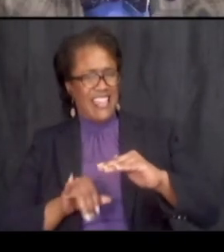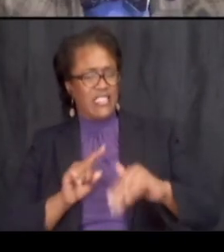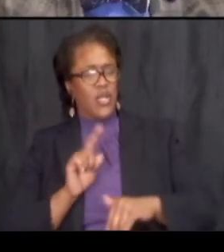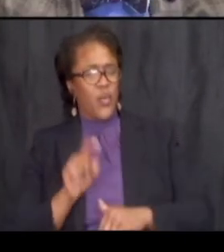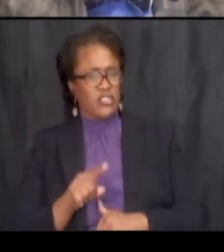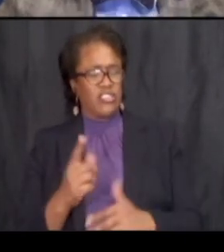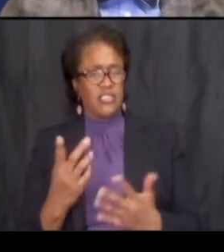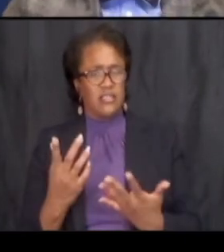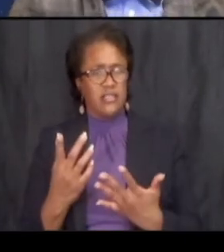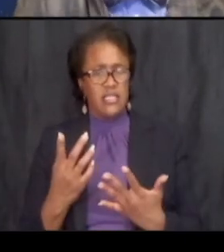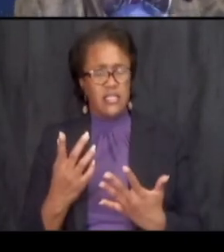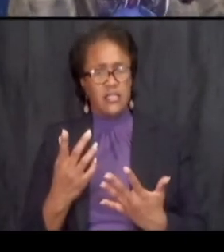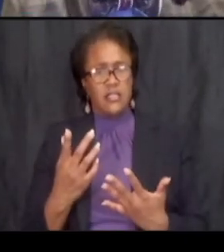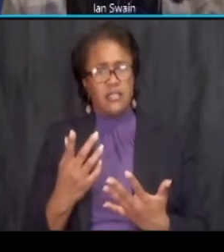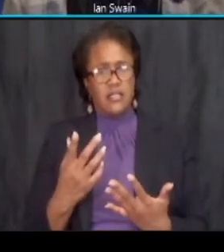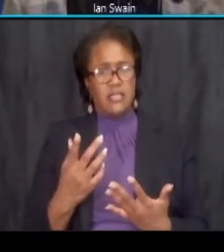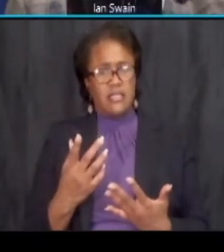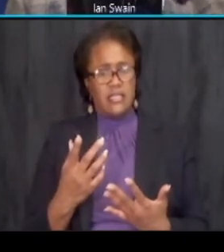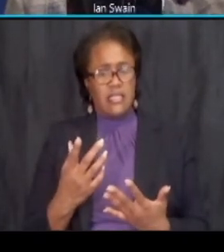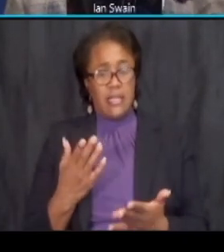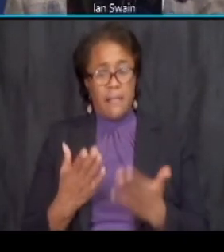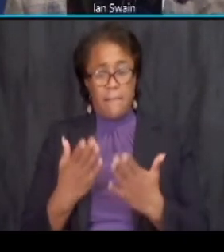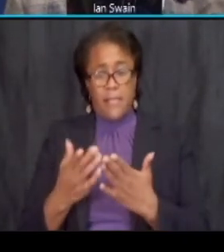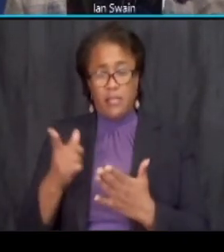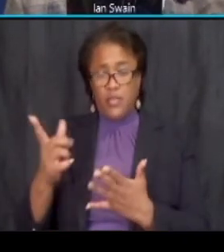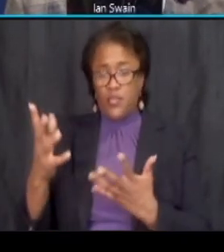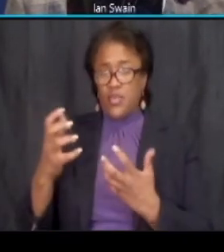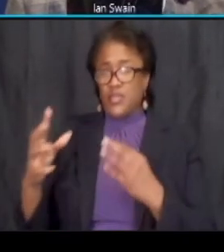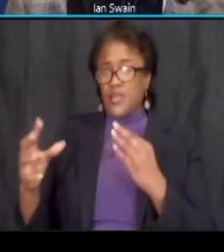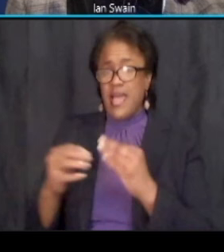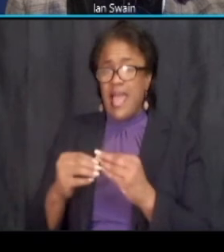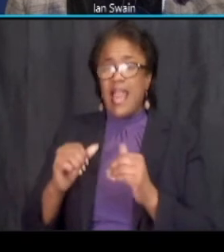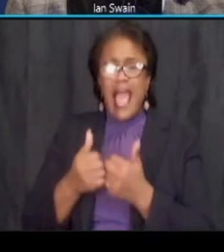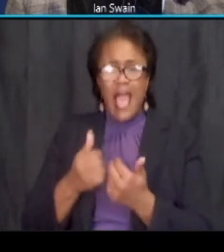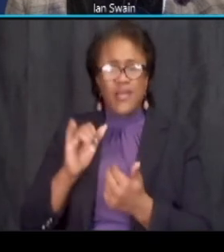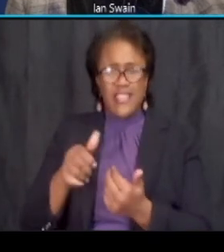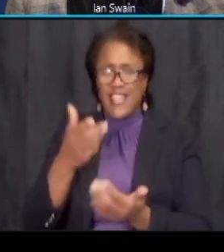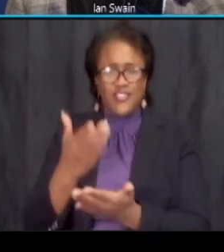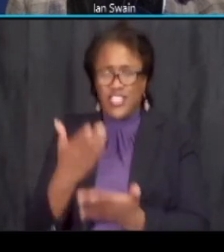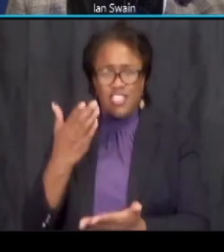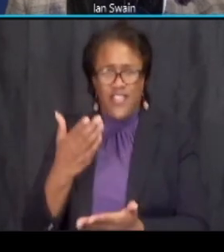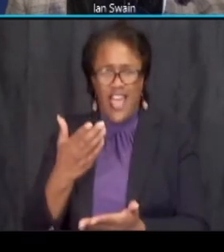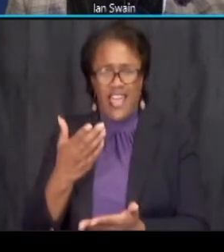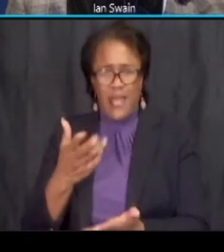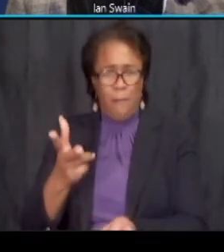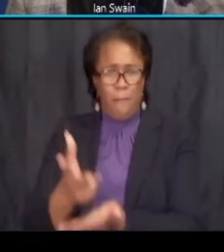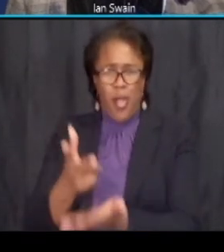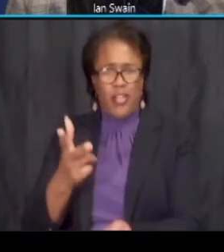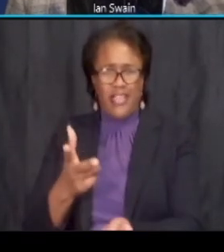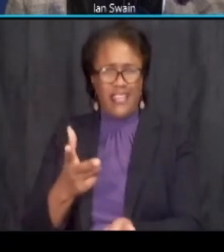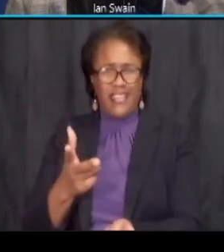is and tina may want to jump in how does it justify violating the parking act of 1870